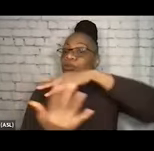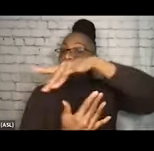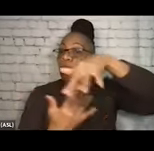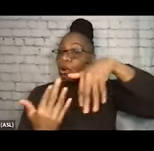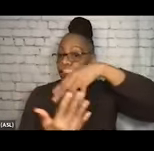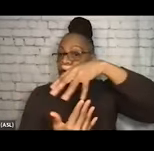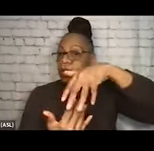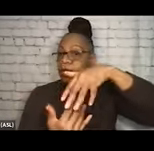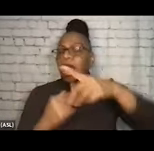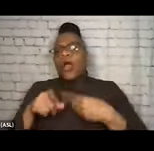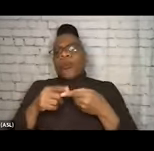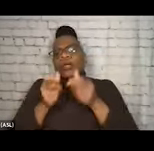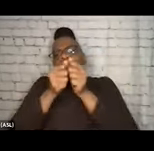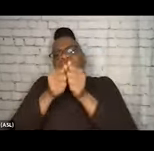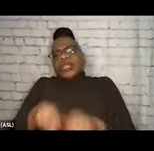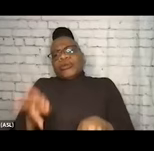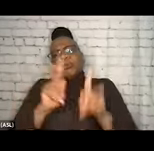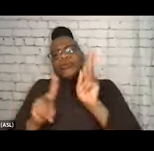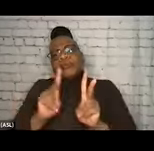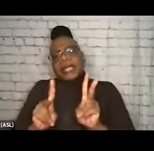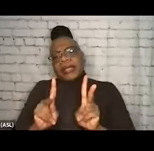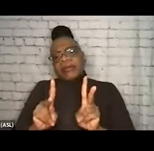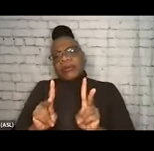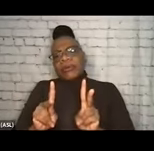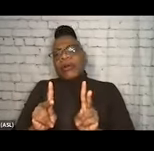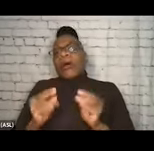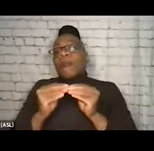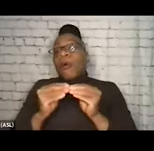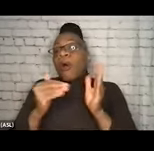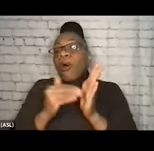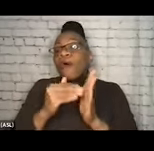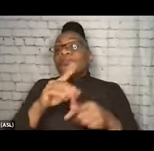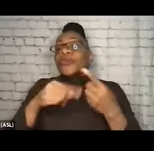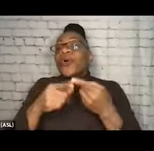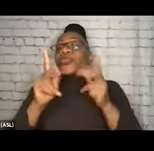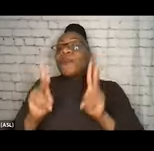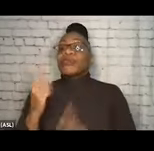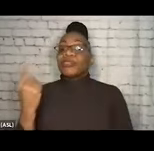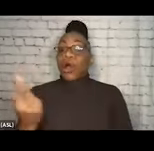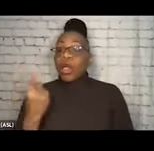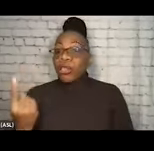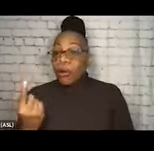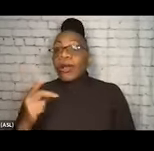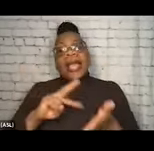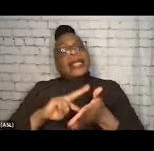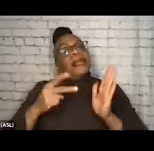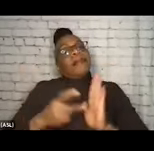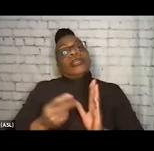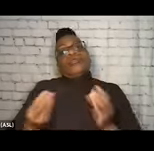When do we lose people? We lose folks, more often than not, when they're alone. And alone means a lot of things. Alone can mean,